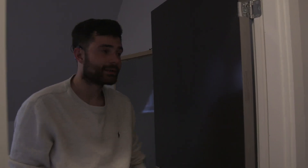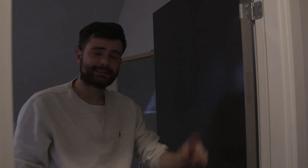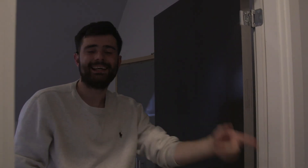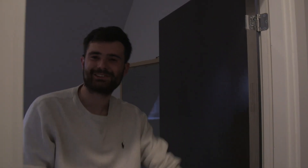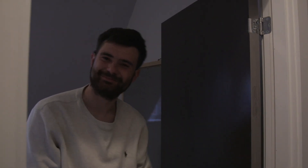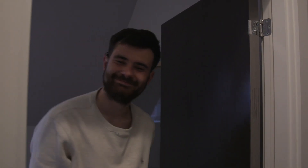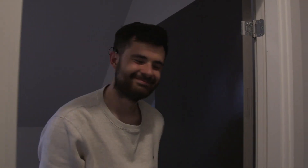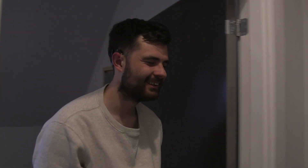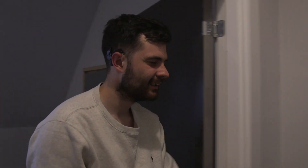Kitchen.